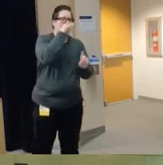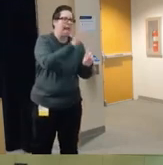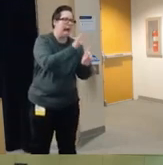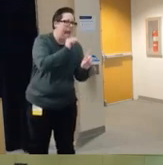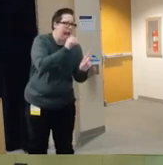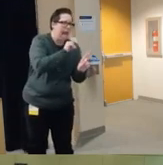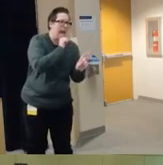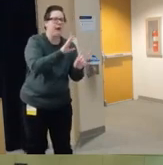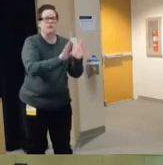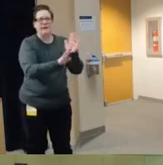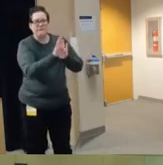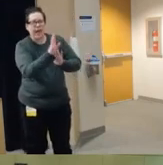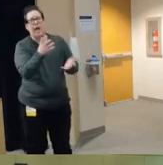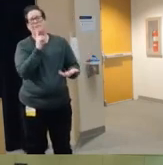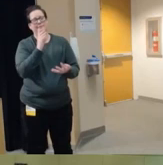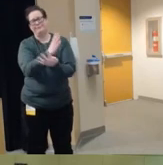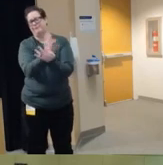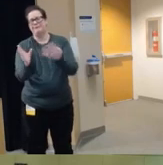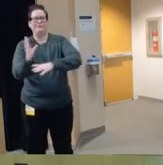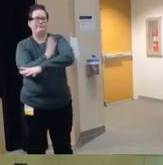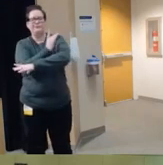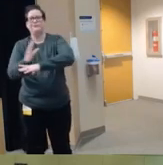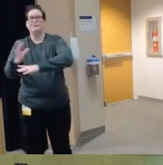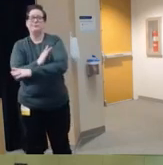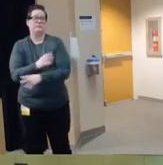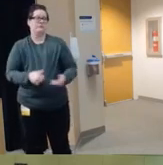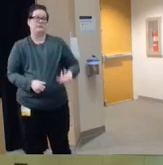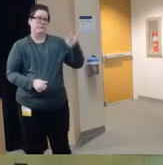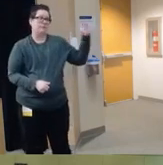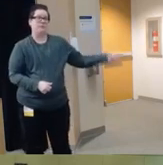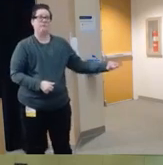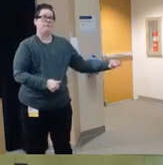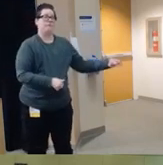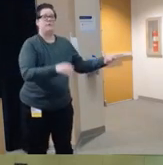you know it kind of runs the gamut from you know just storing the firearm unloaded to storing the